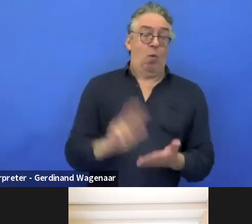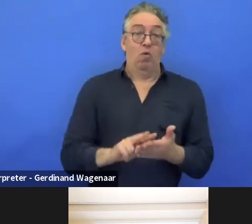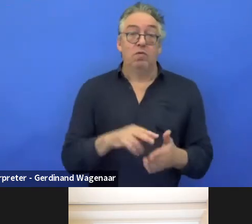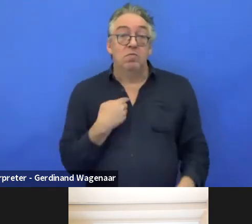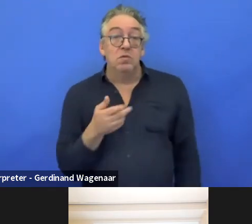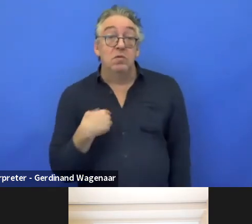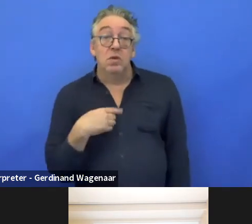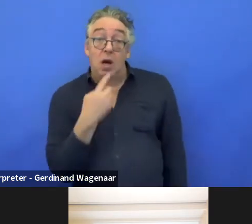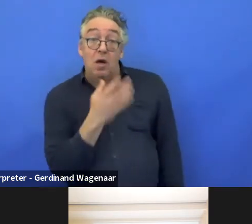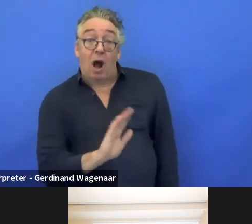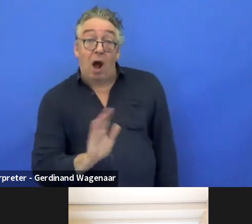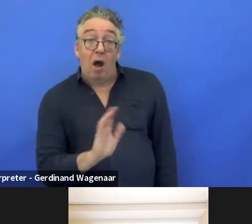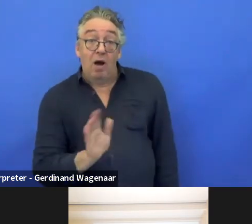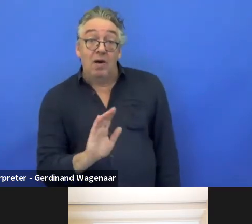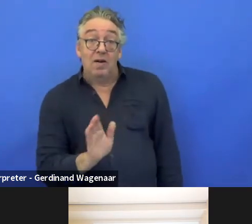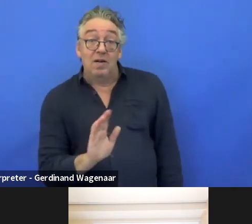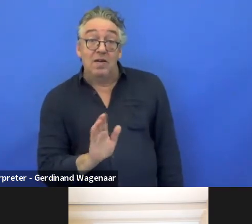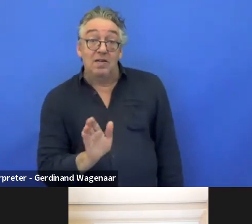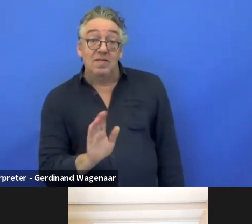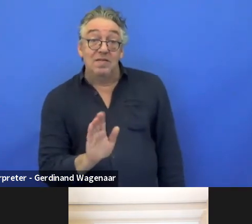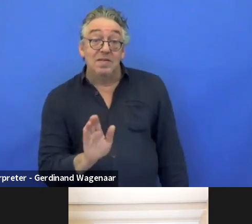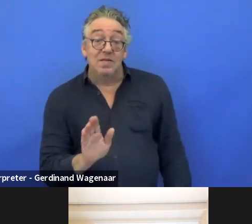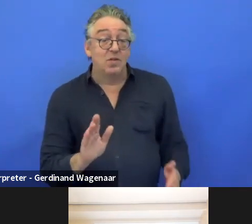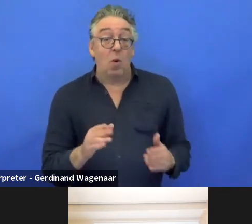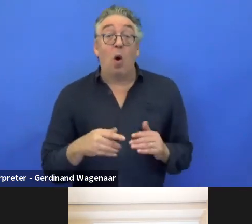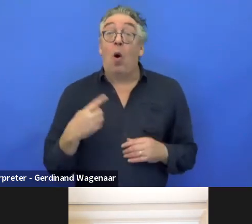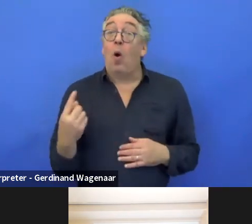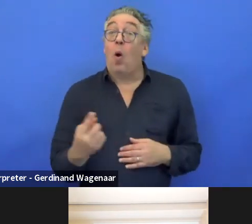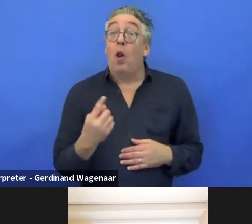So every time we make it clear, we will not endorse any results.